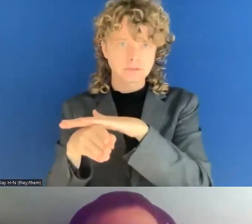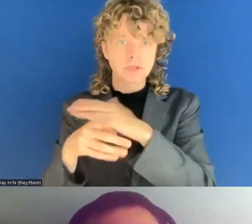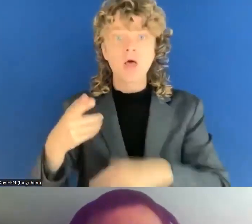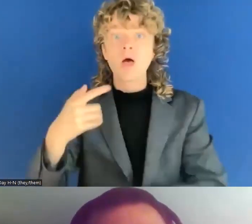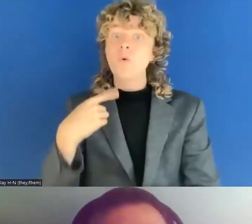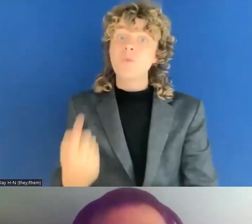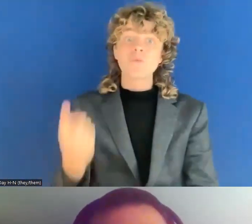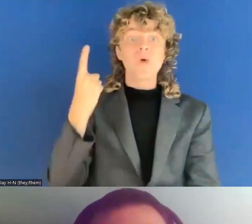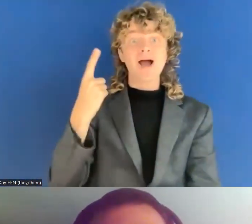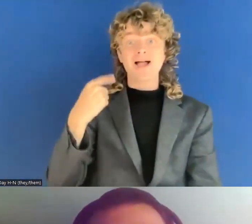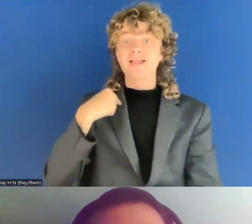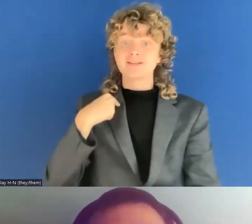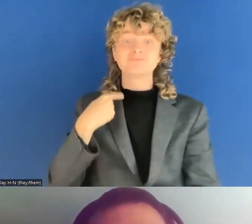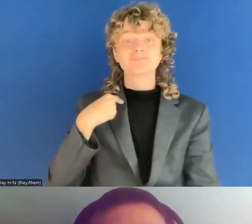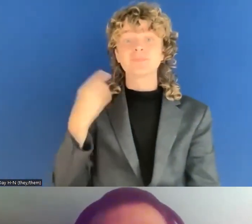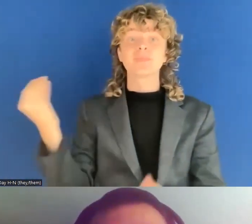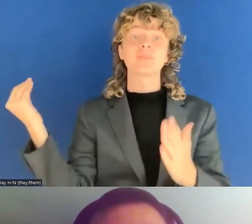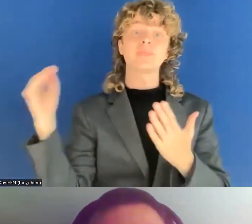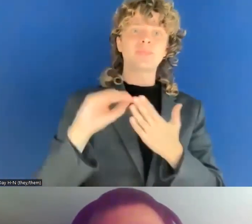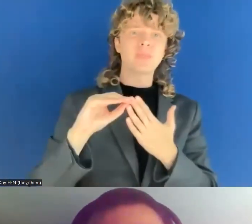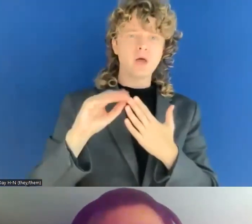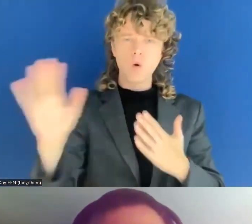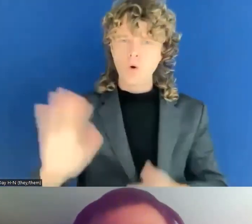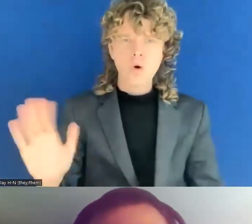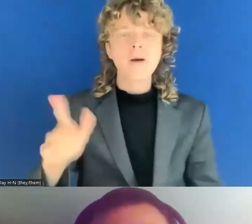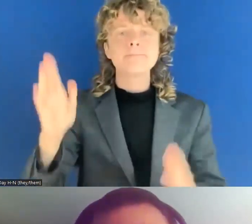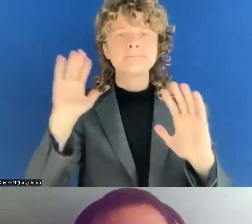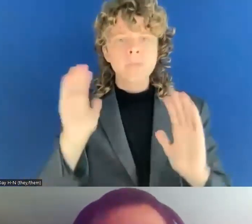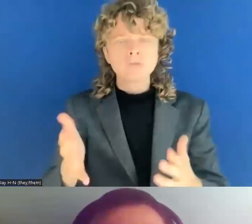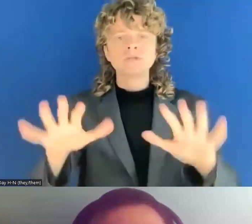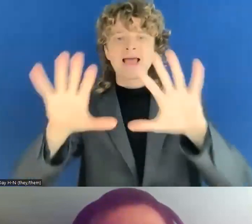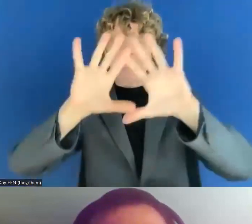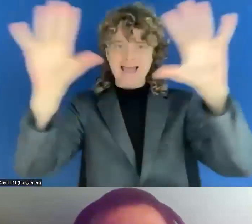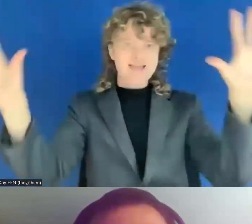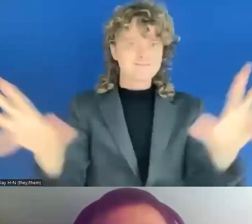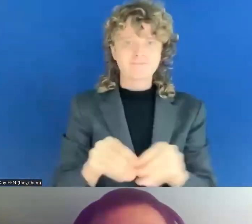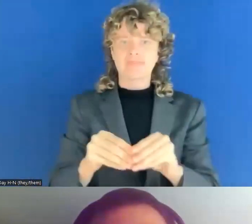also your managers, your designers, your publishers, everything within the organization have this